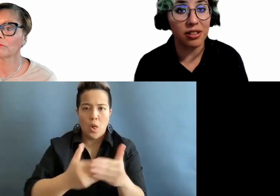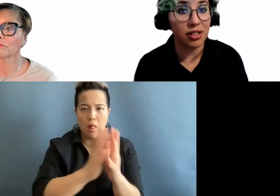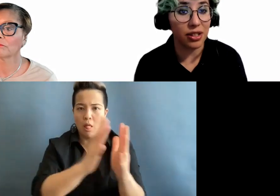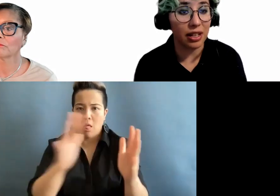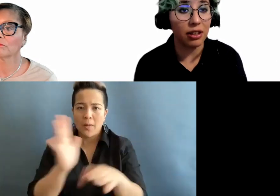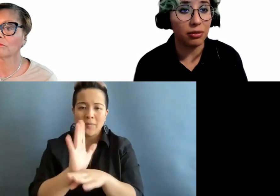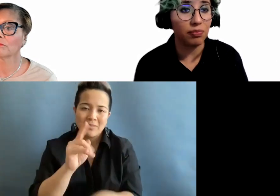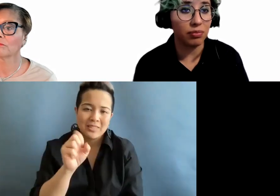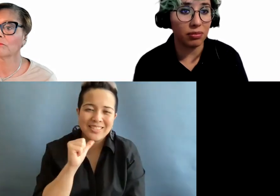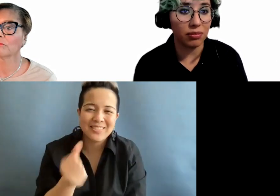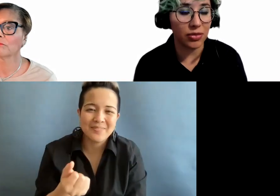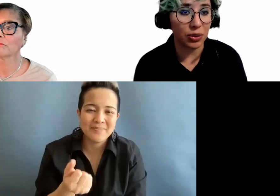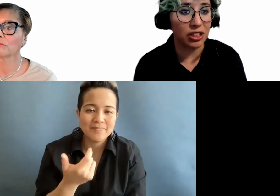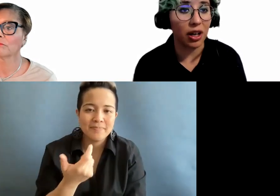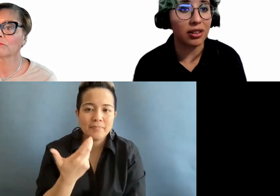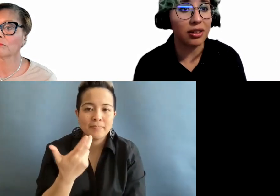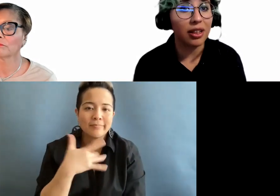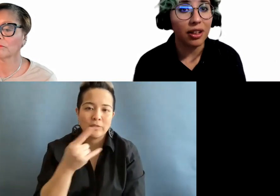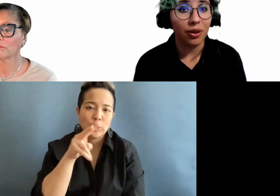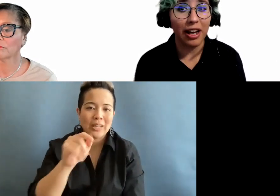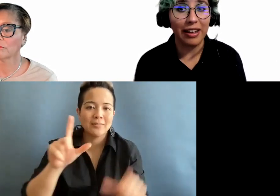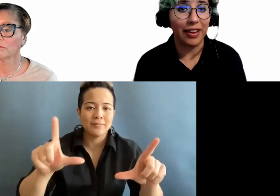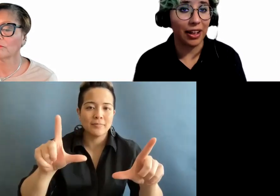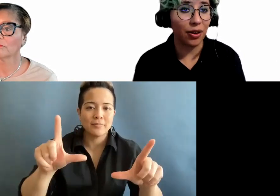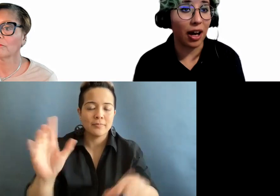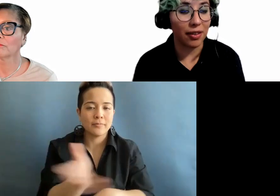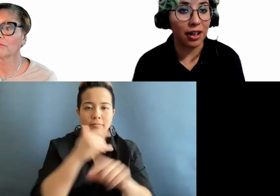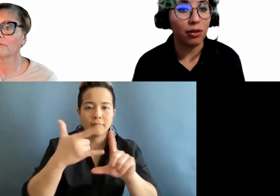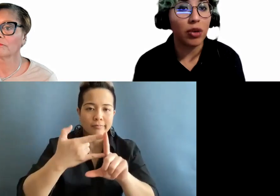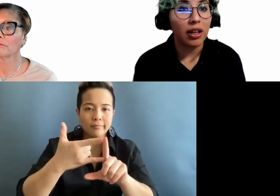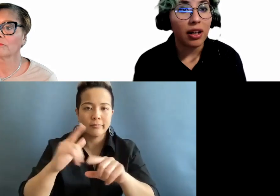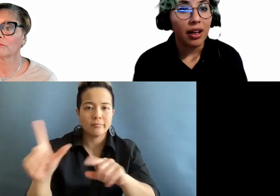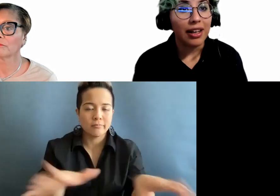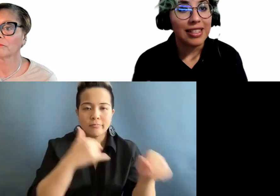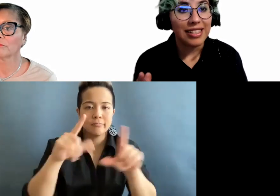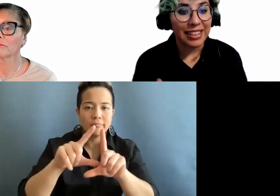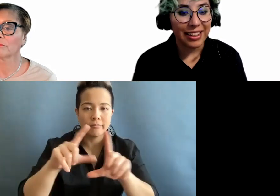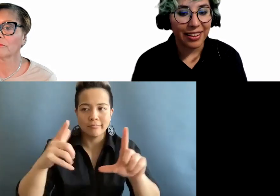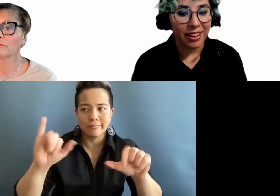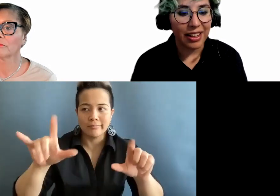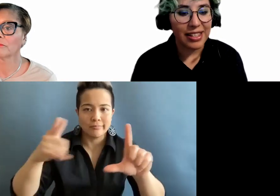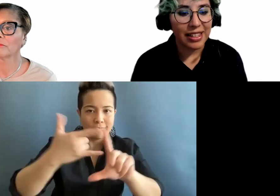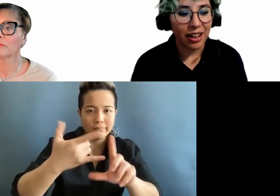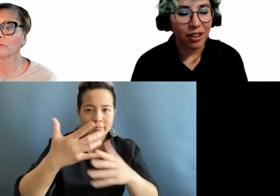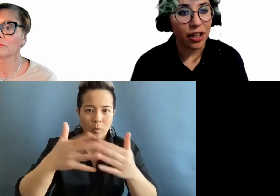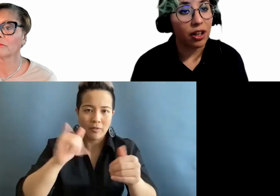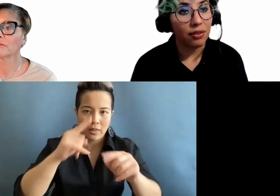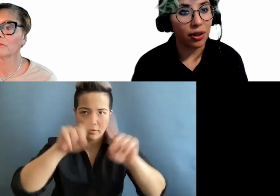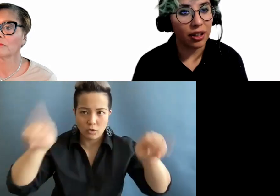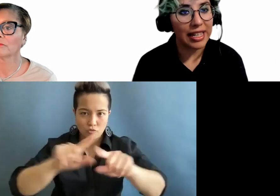just looks at the screenshots or anything that you have there. And it is kind of a cover all.